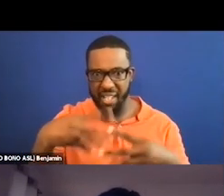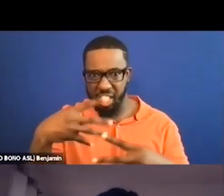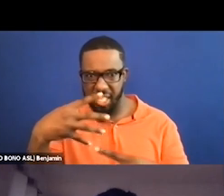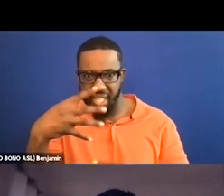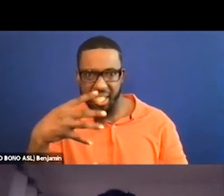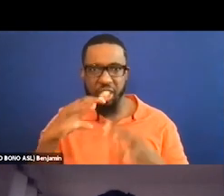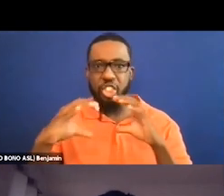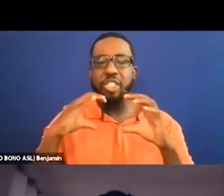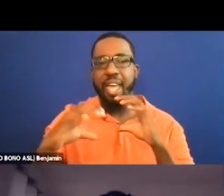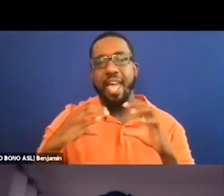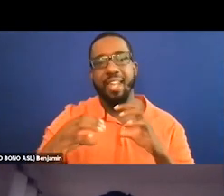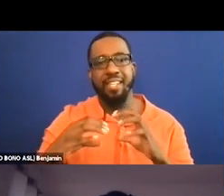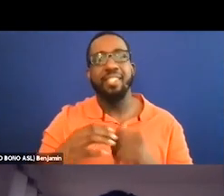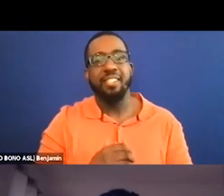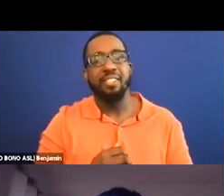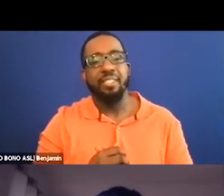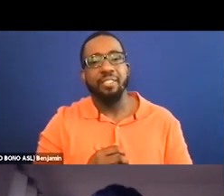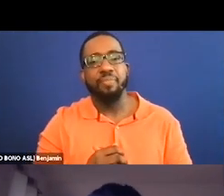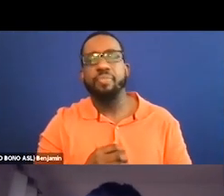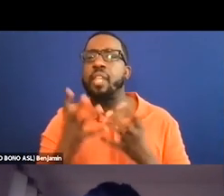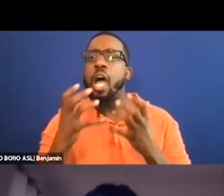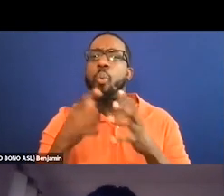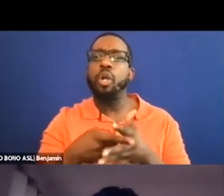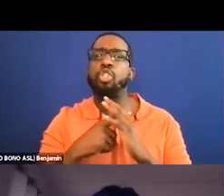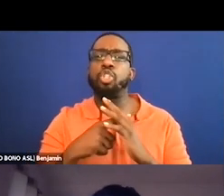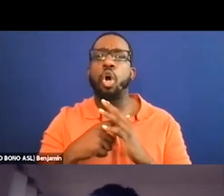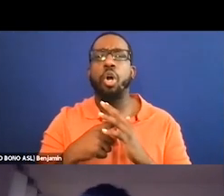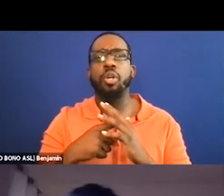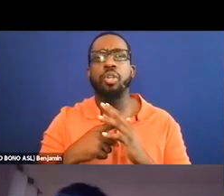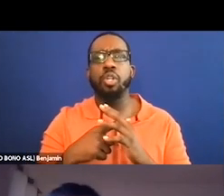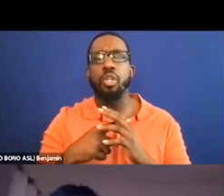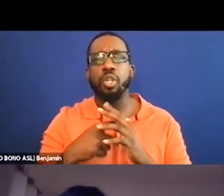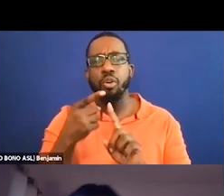I wanted to start here. So there's a question from Anna Fedder, which I think